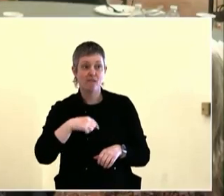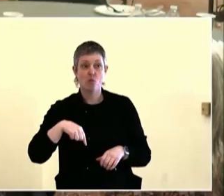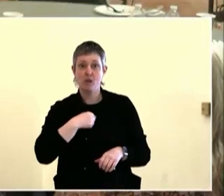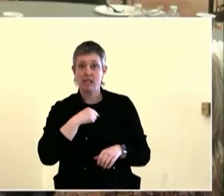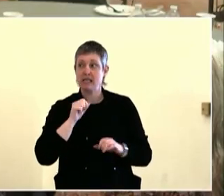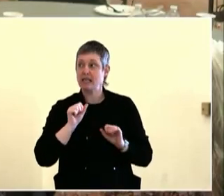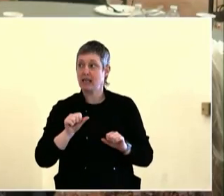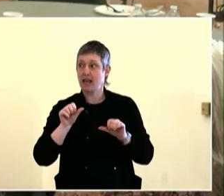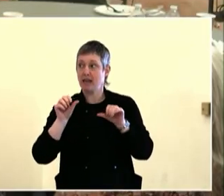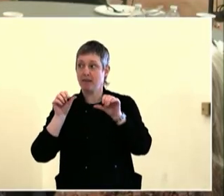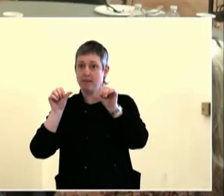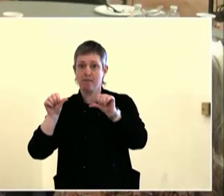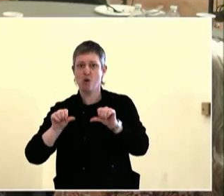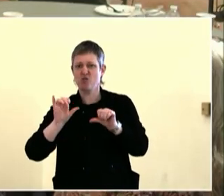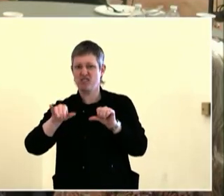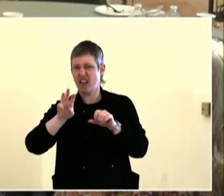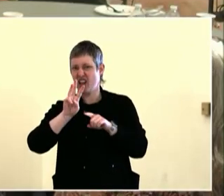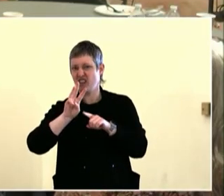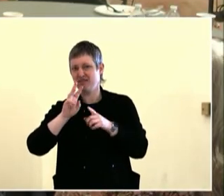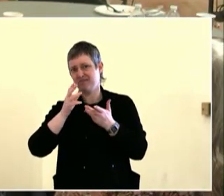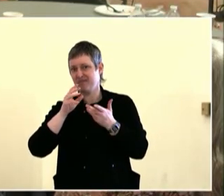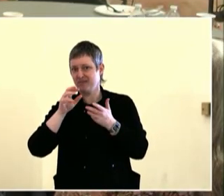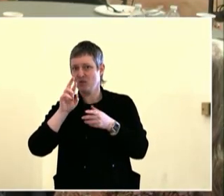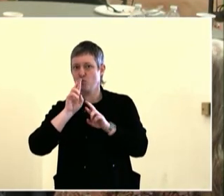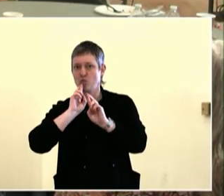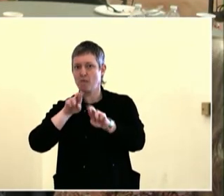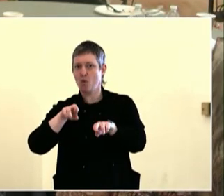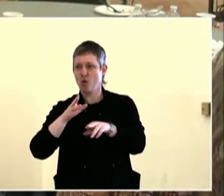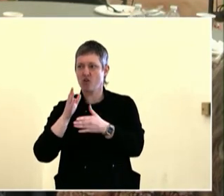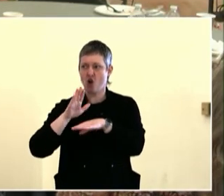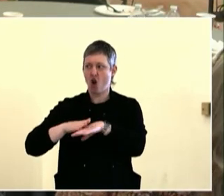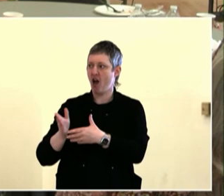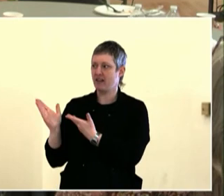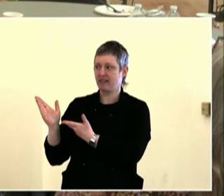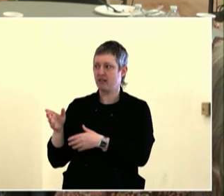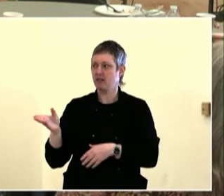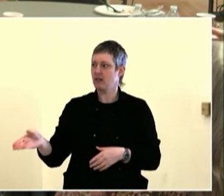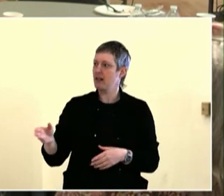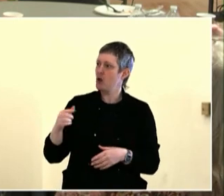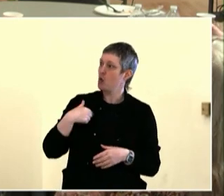NAYA youth and elders being a